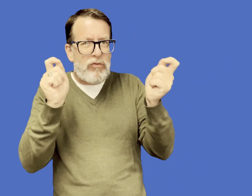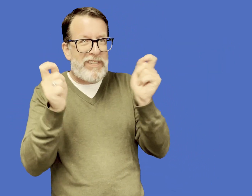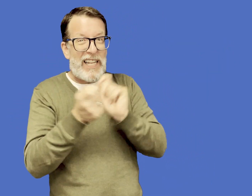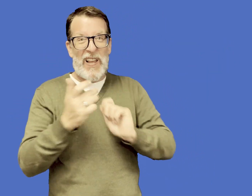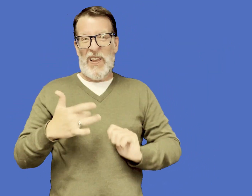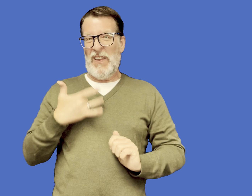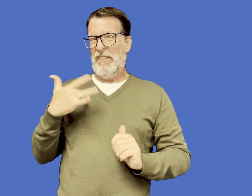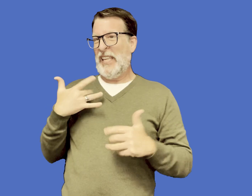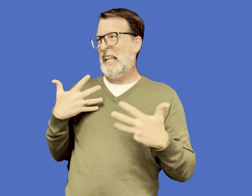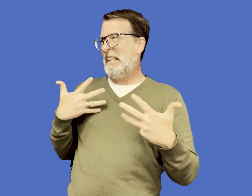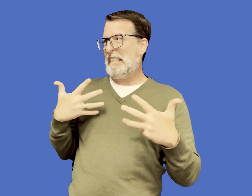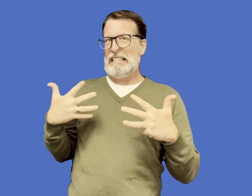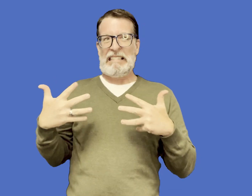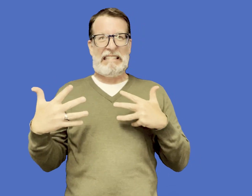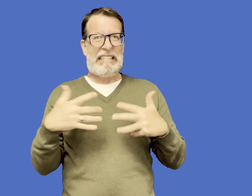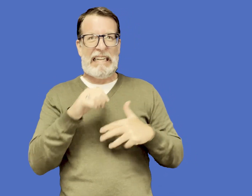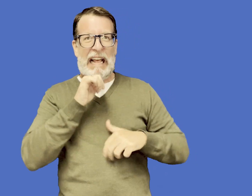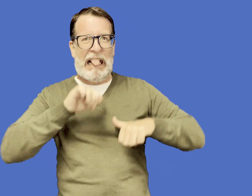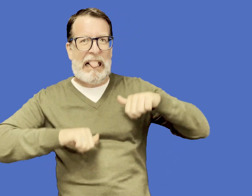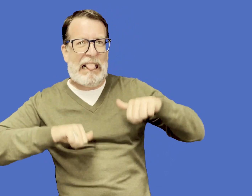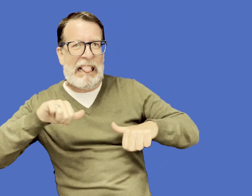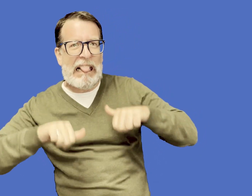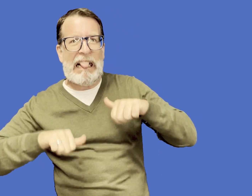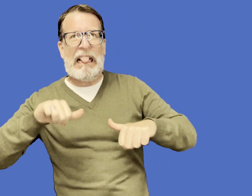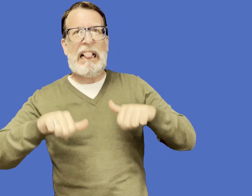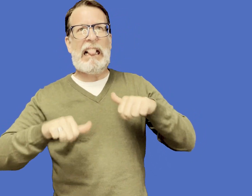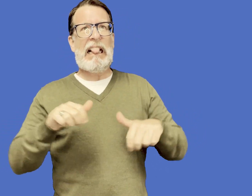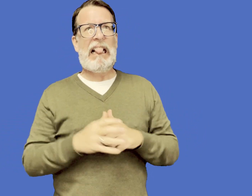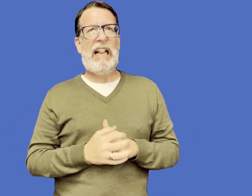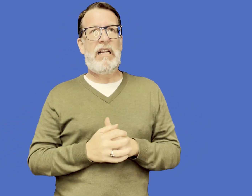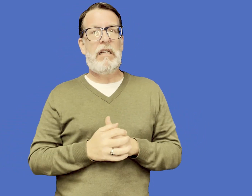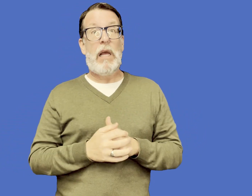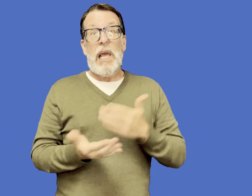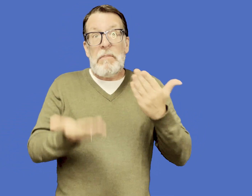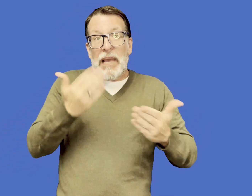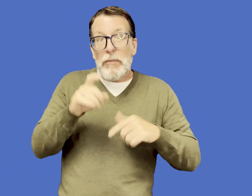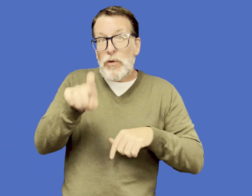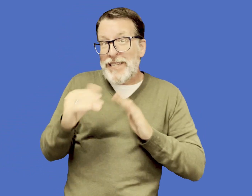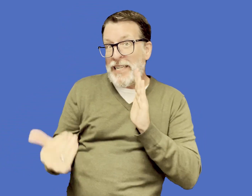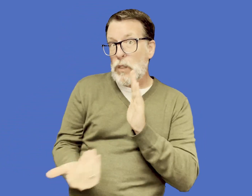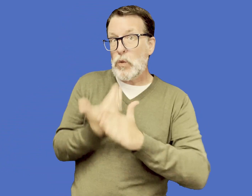or maybe it's time for a new job.